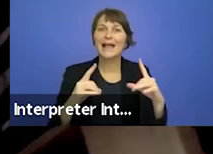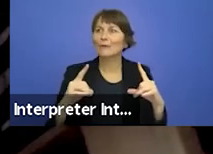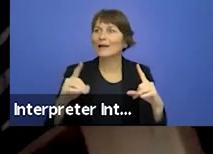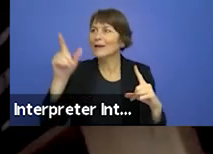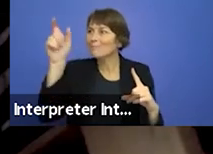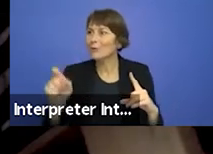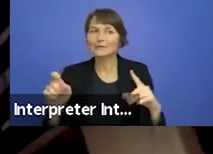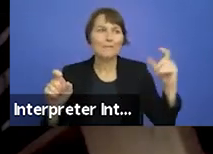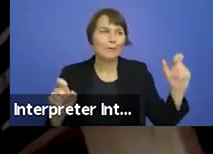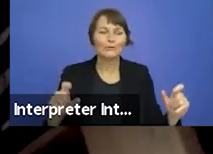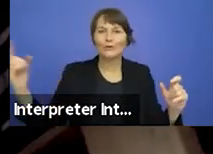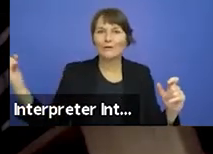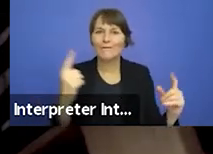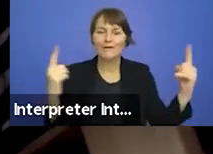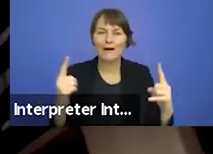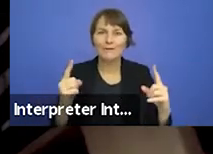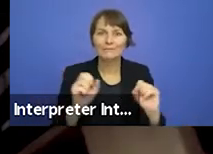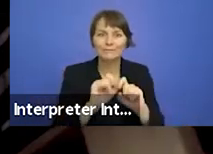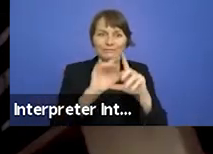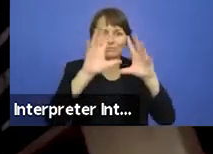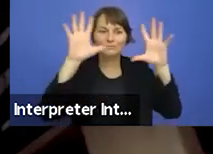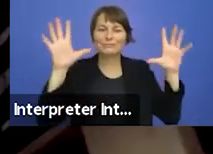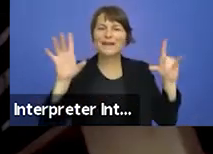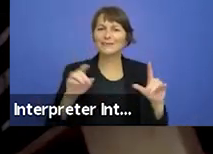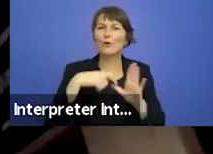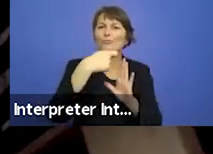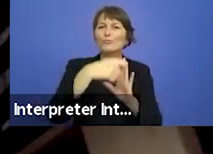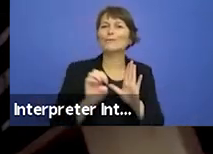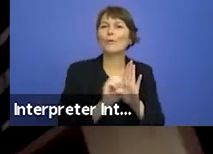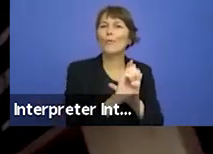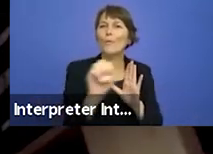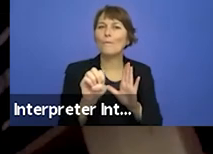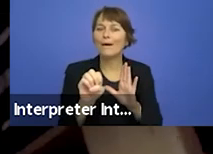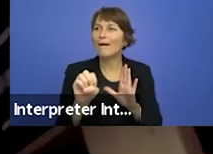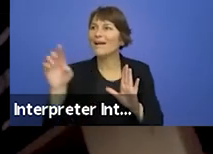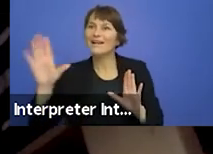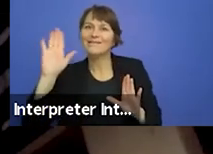in this idealistic,hopeful notion. Lending their imagination and creativity to the idea